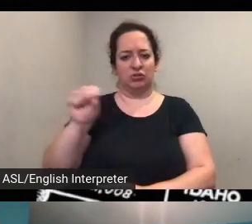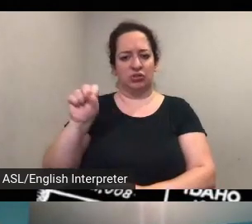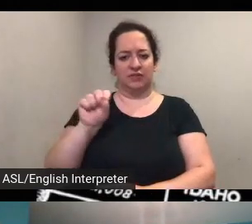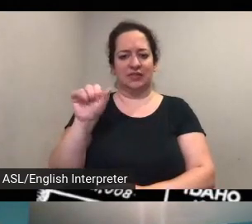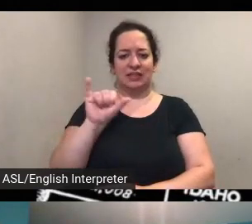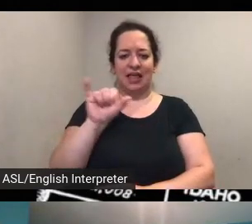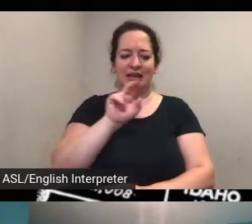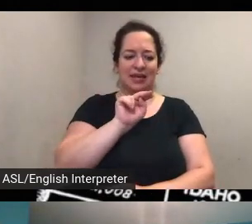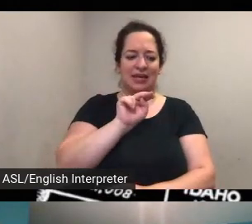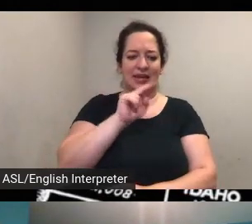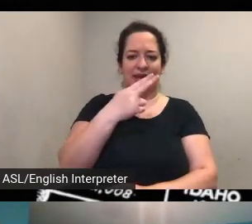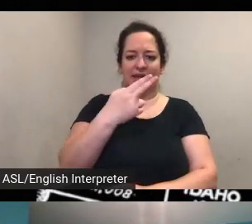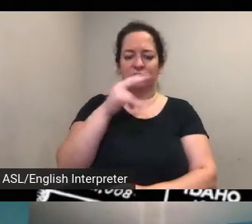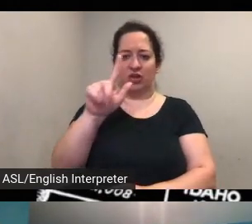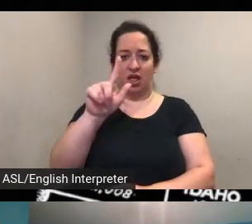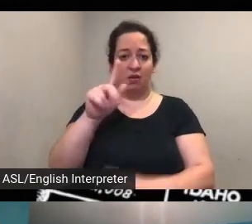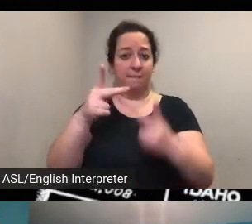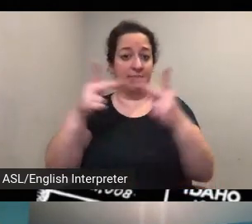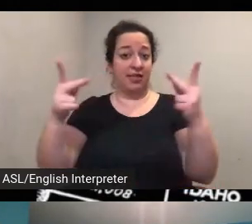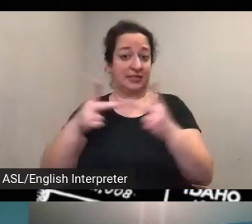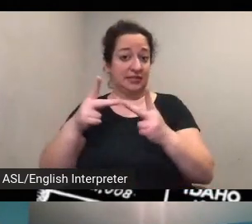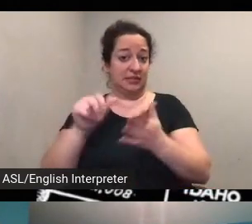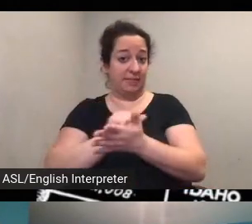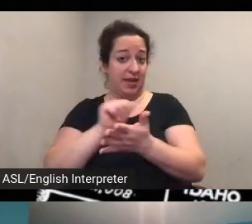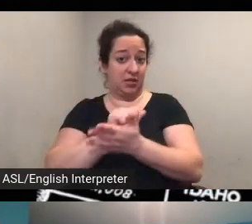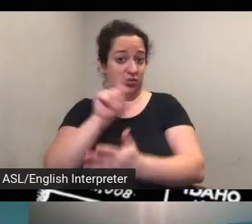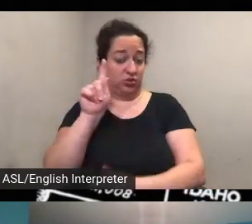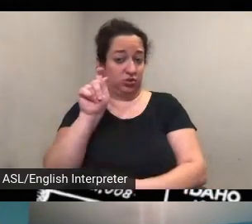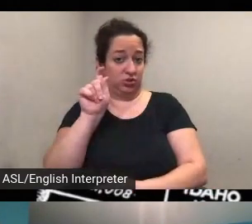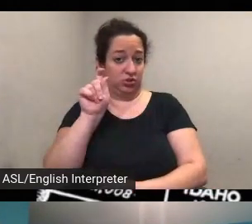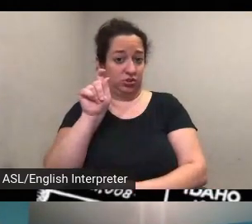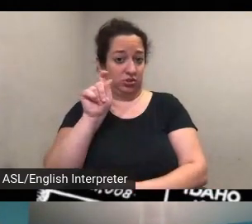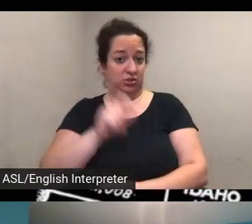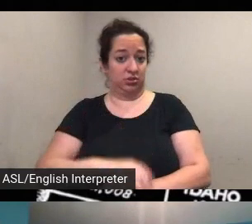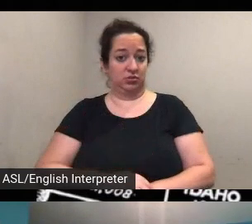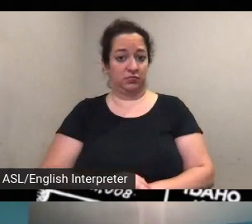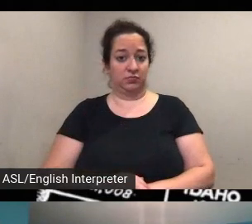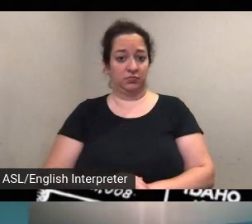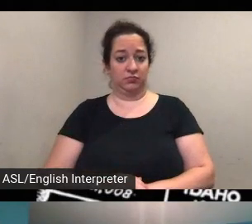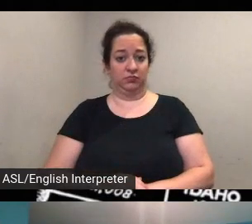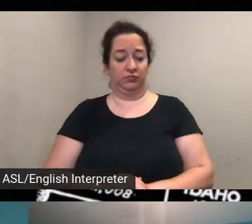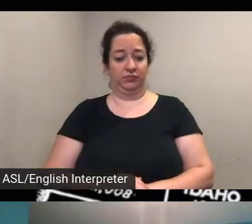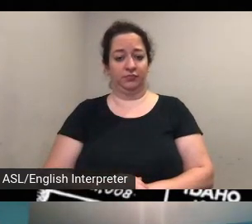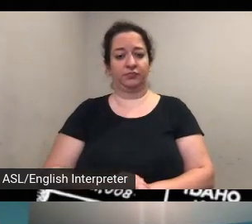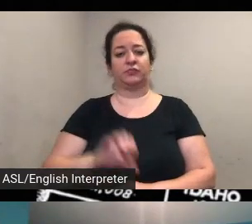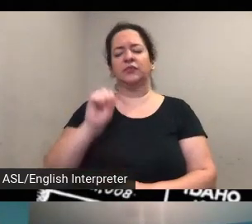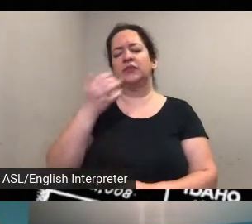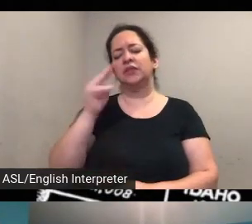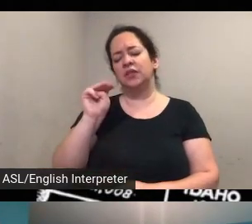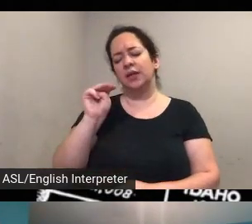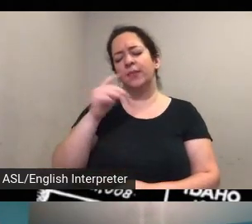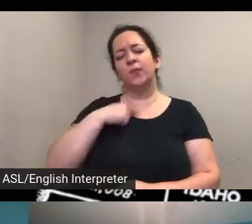places page um we've so we provide links to